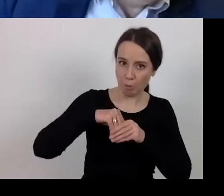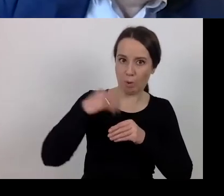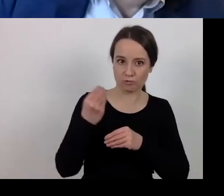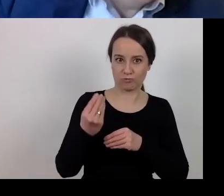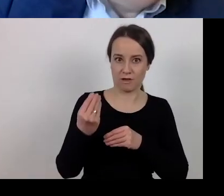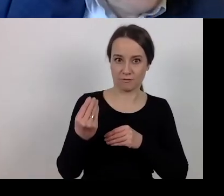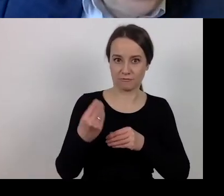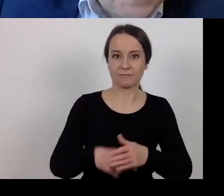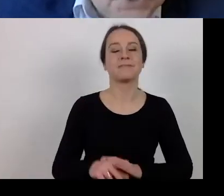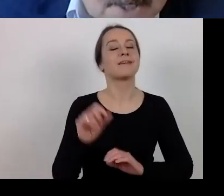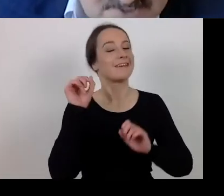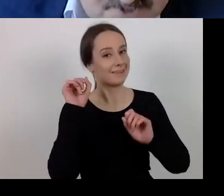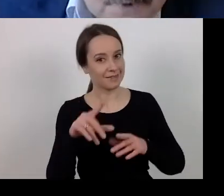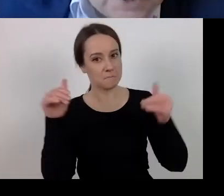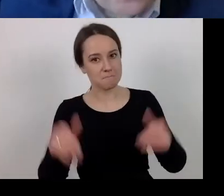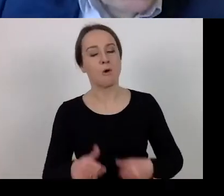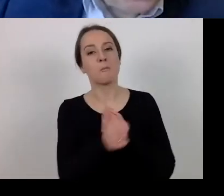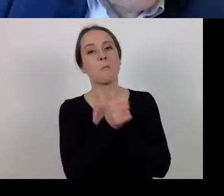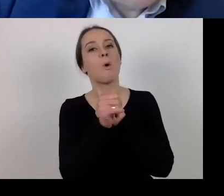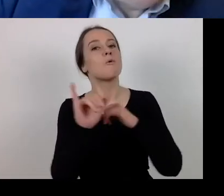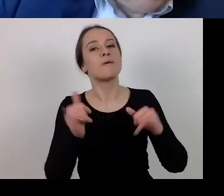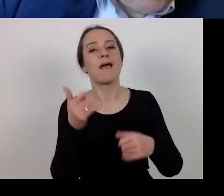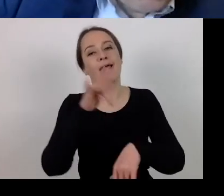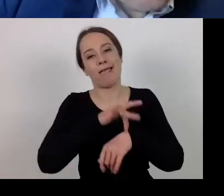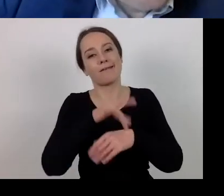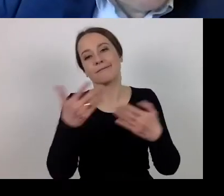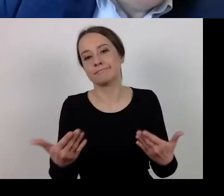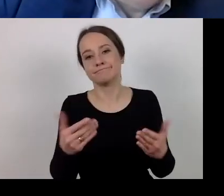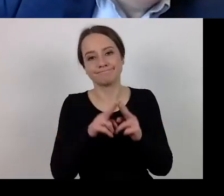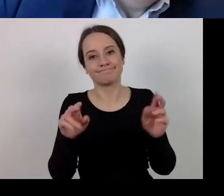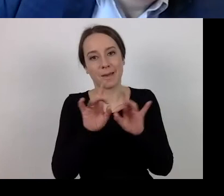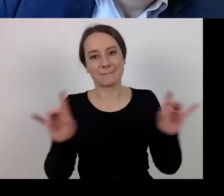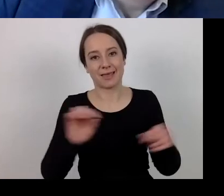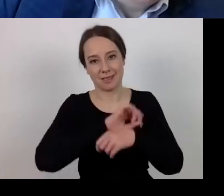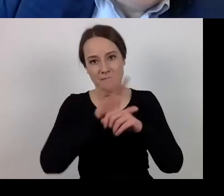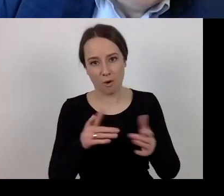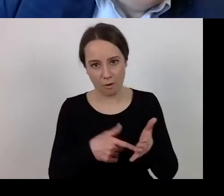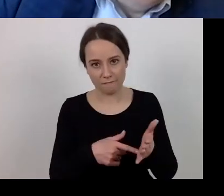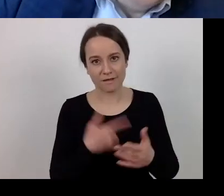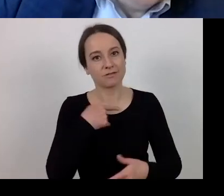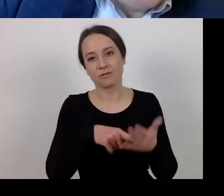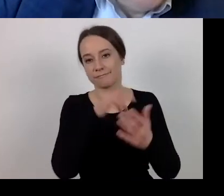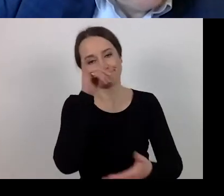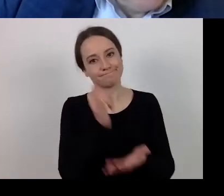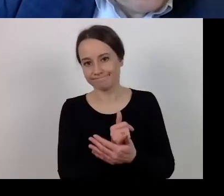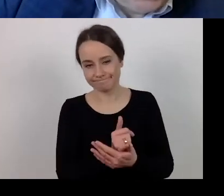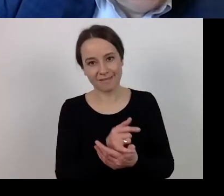Because of COVID-19 implementation of a partnership project has become impossible or significantly impeded.